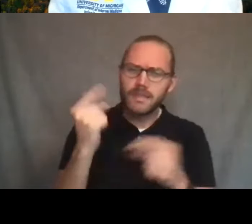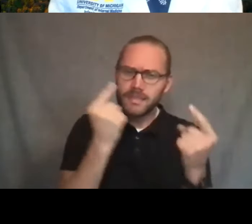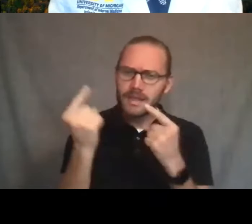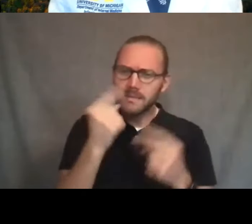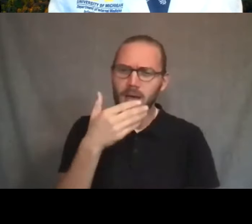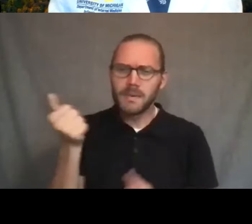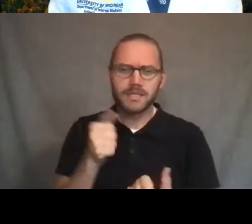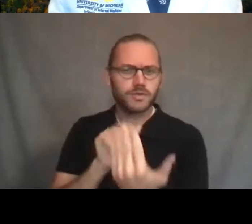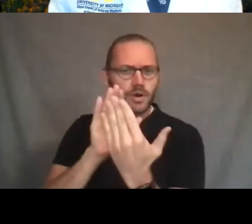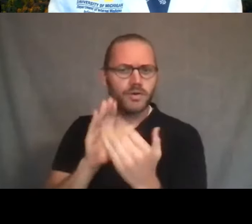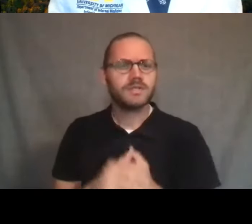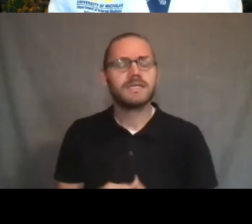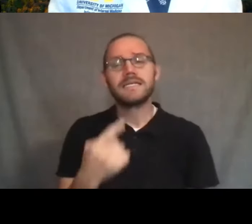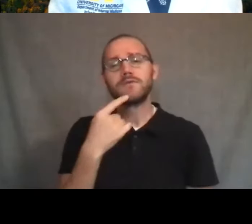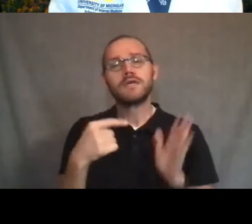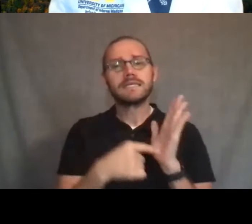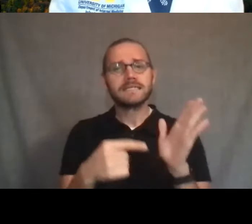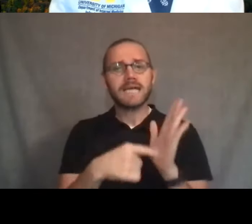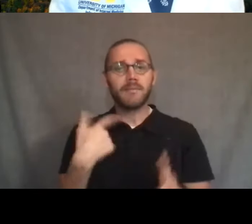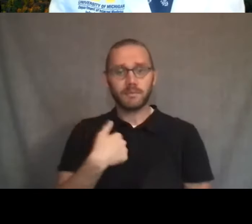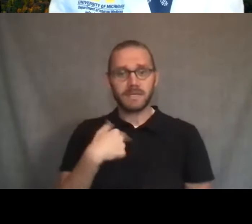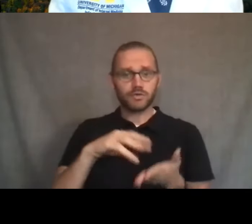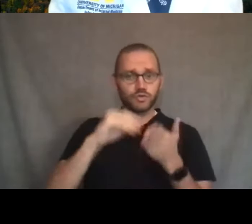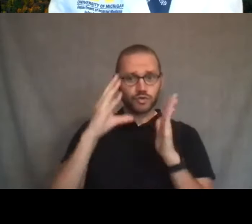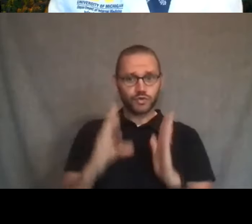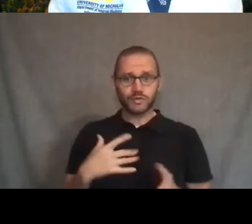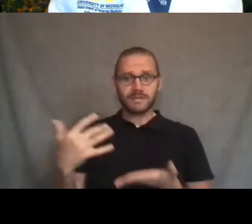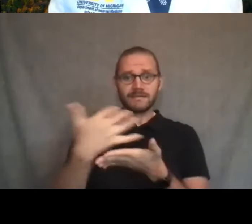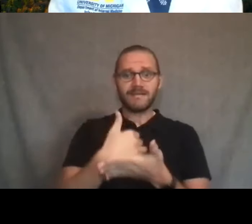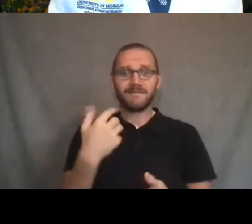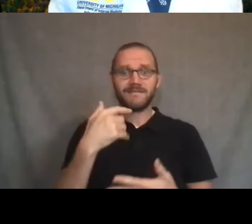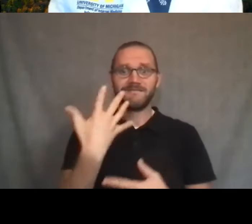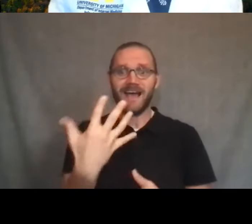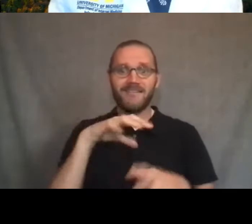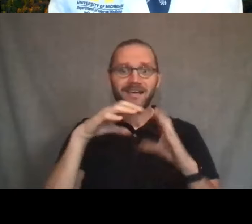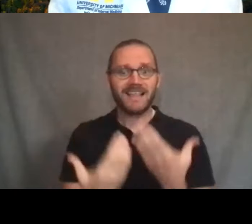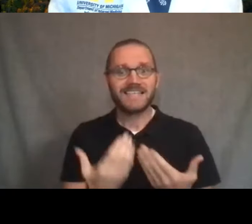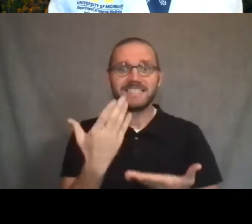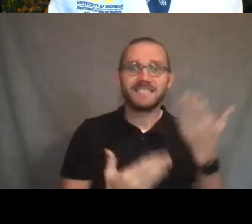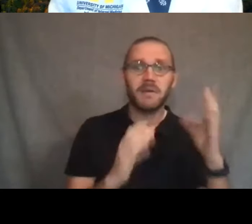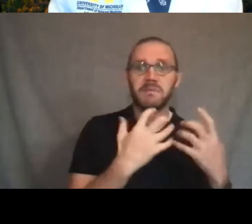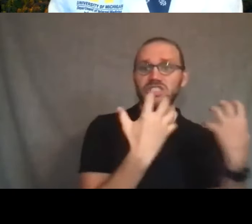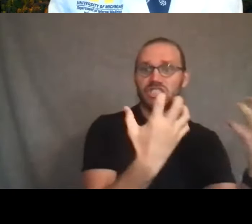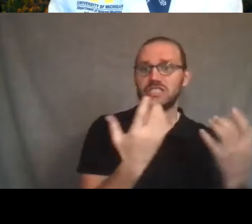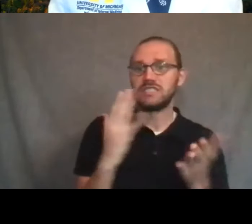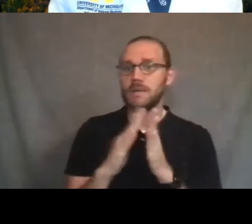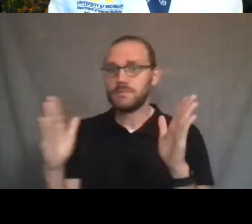Let's say I'm a student taking five classes, and some of them are big, some of them are small, some of them are every day,